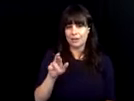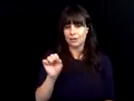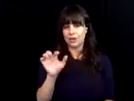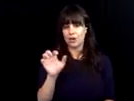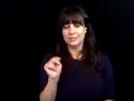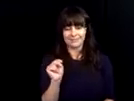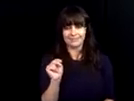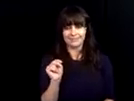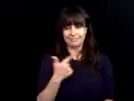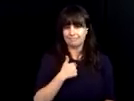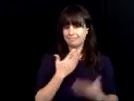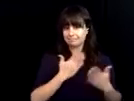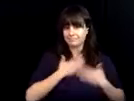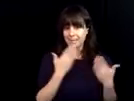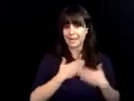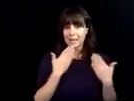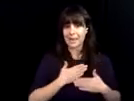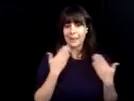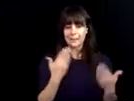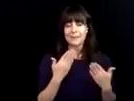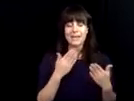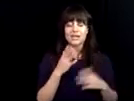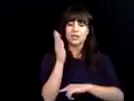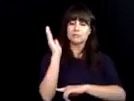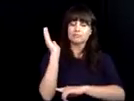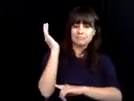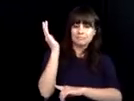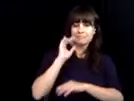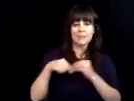event. >> Hello everyone my name is Dr.